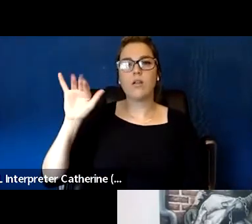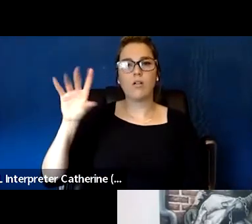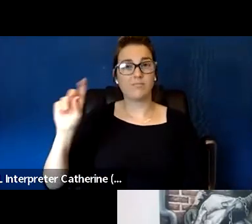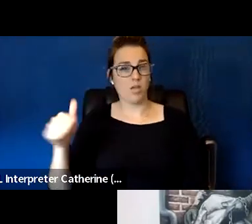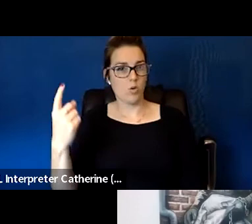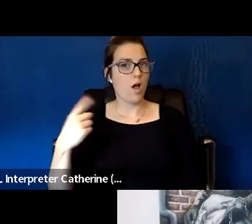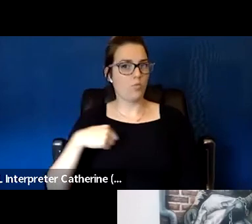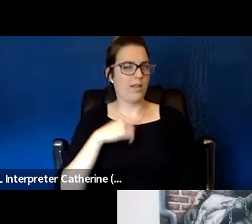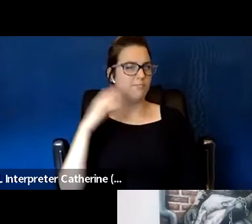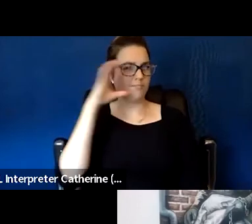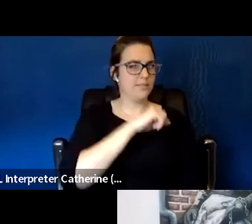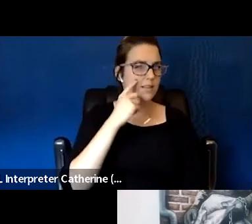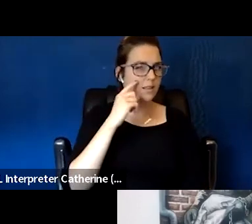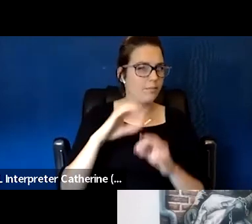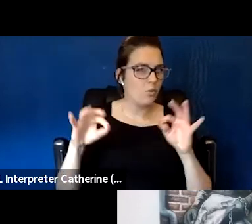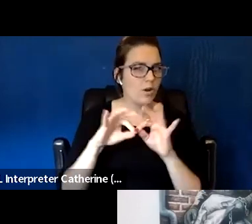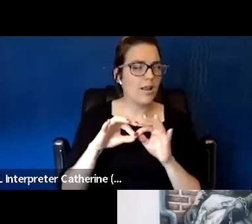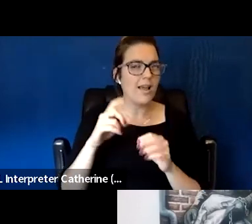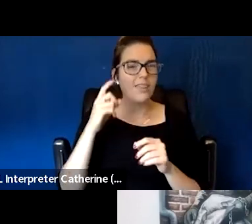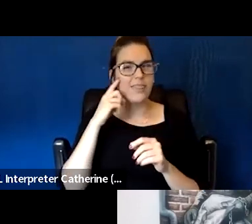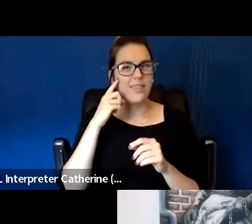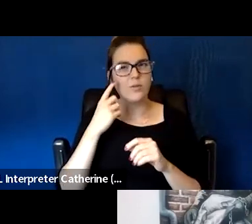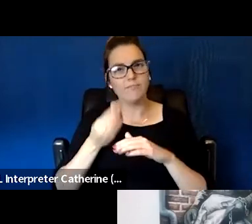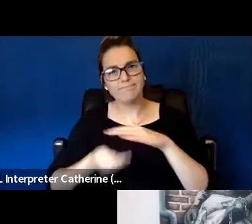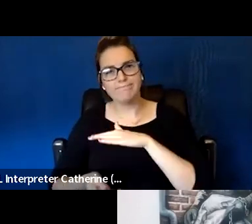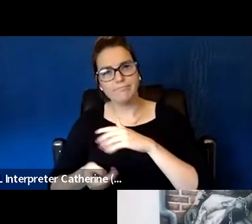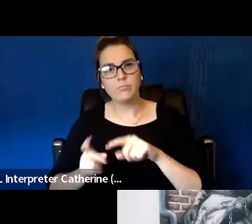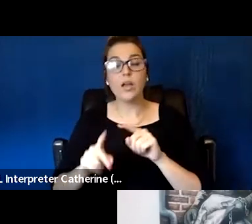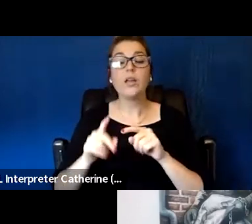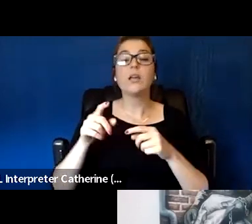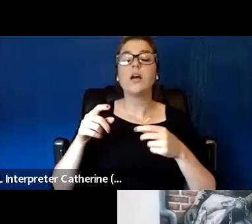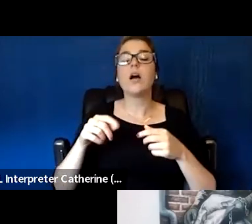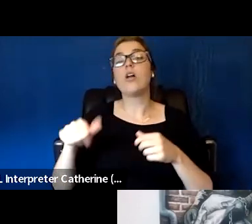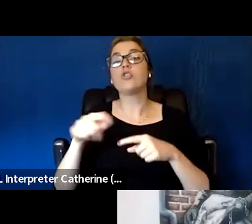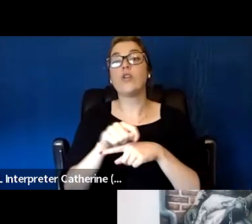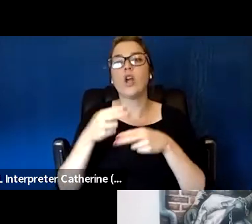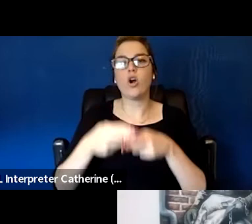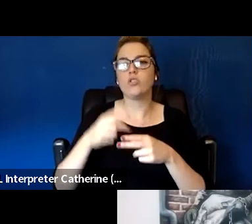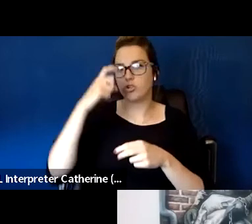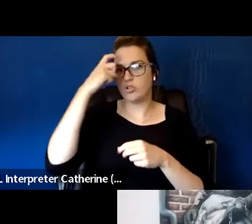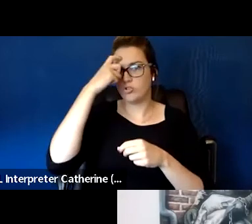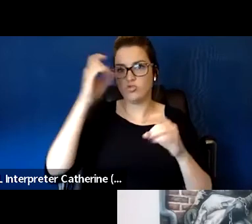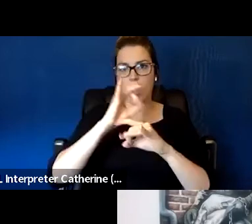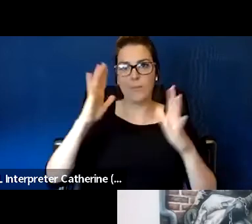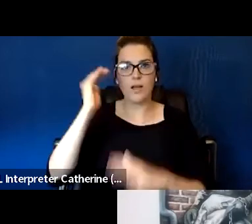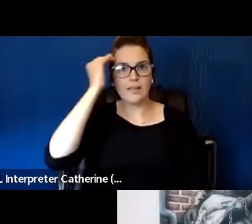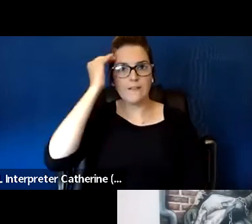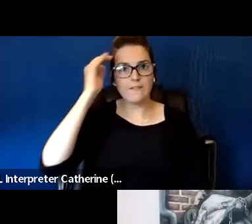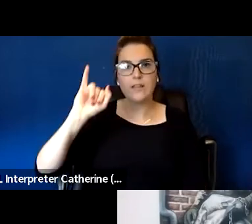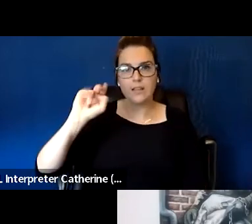and I think we probably alluded to it is trauma informed care training as well. And to approach people with a trauma informed lens